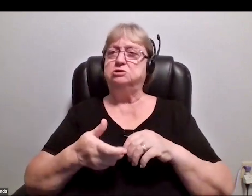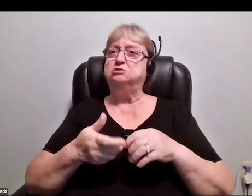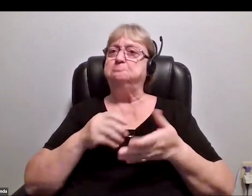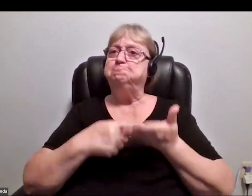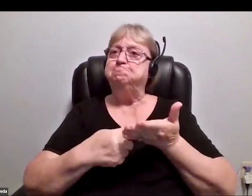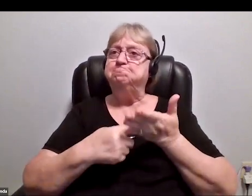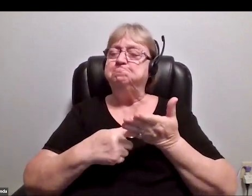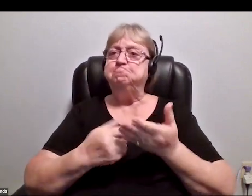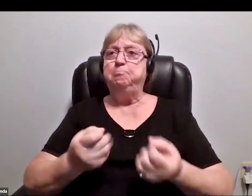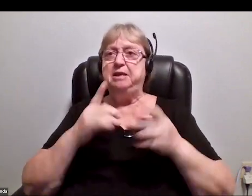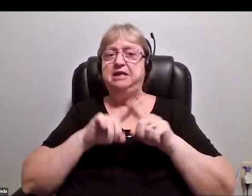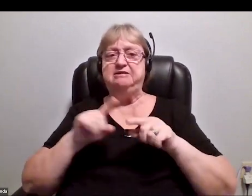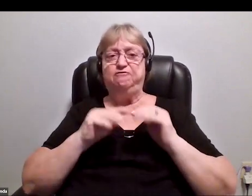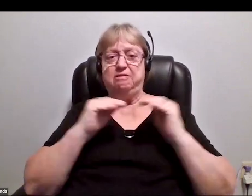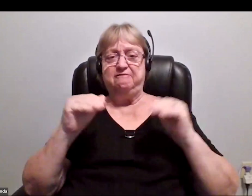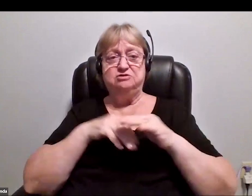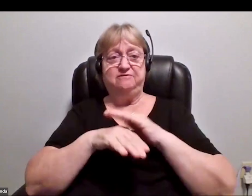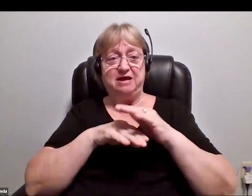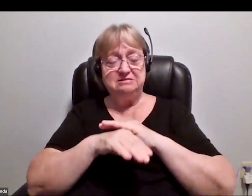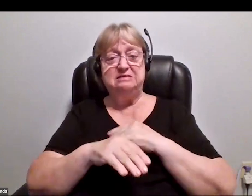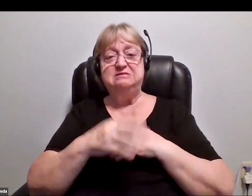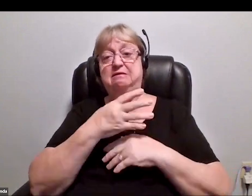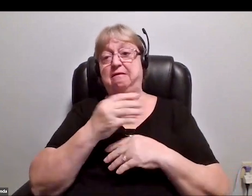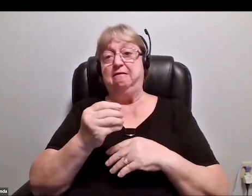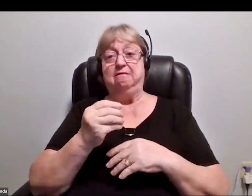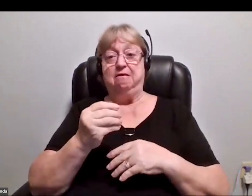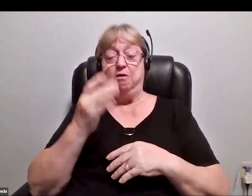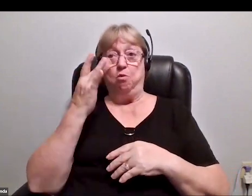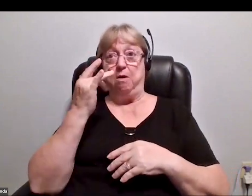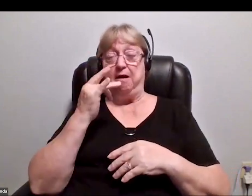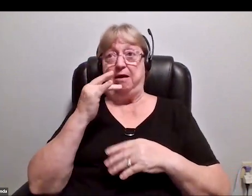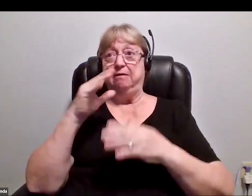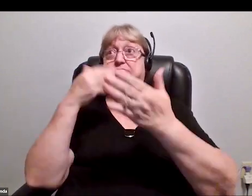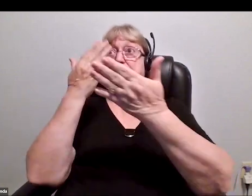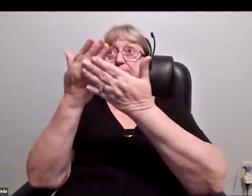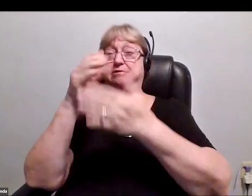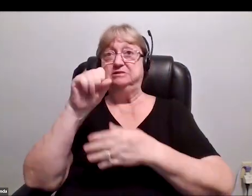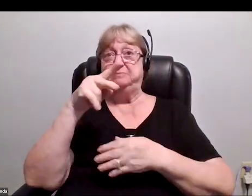different levels of access, and why getting into space has always been hard, and why it's getting